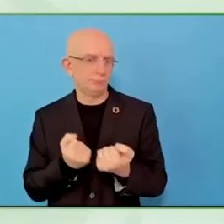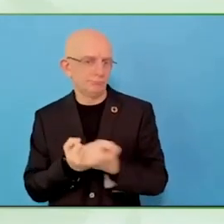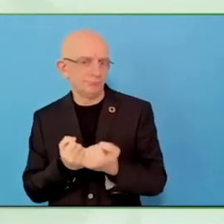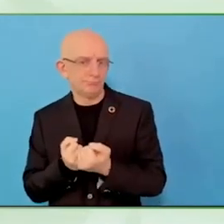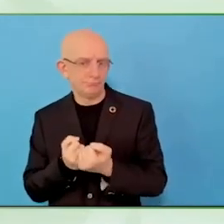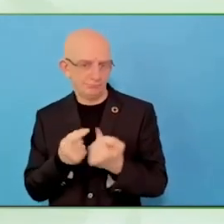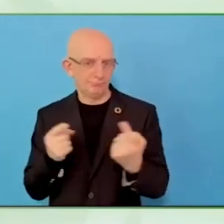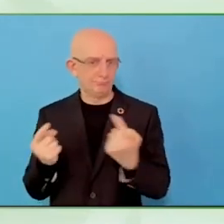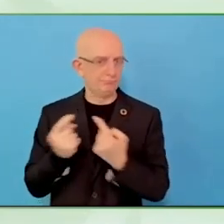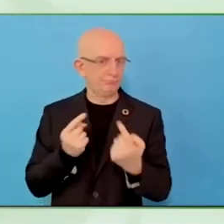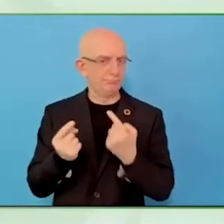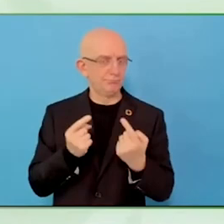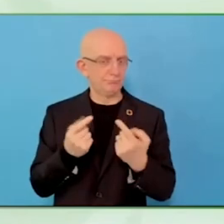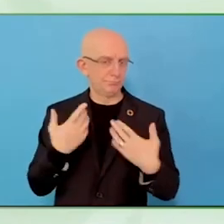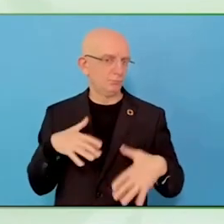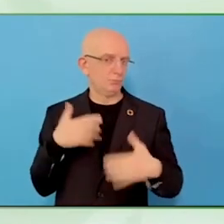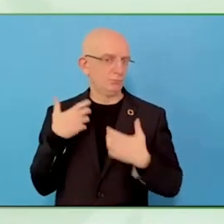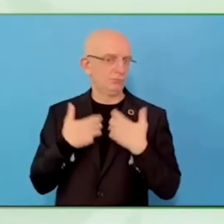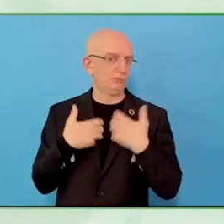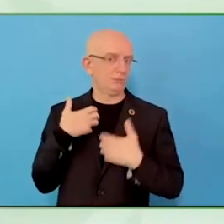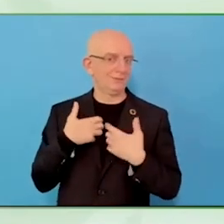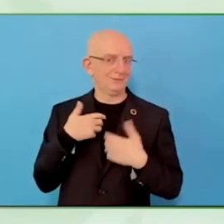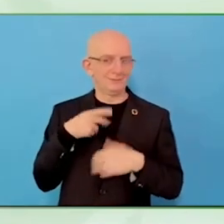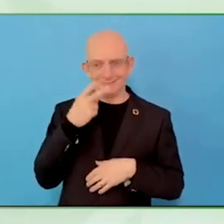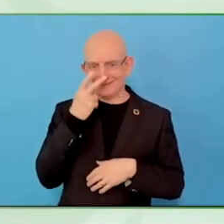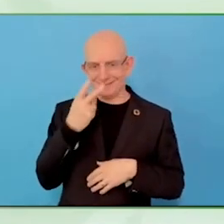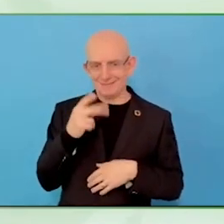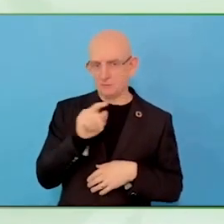As their businesses grow they give possessions to other people with